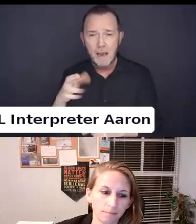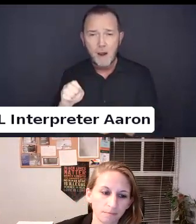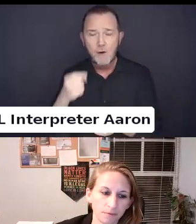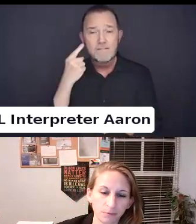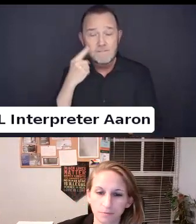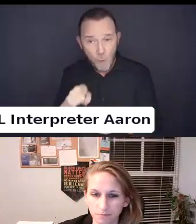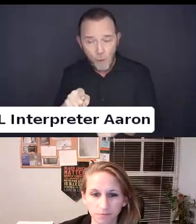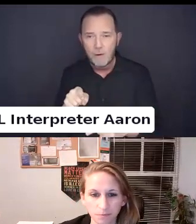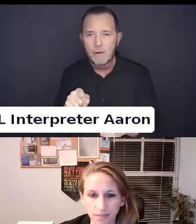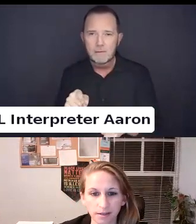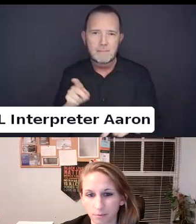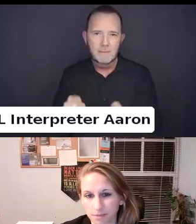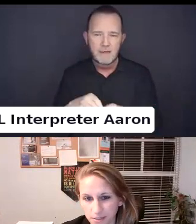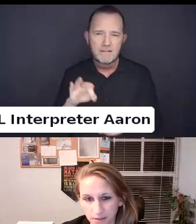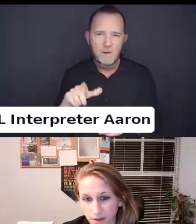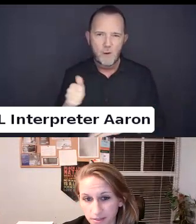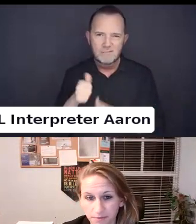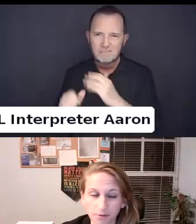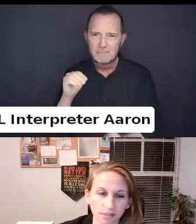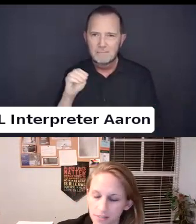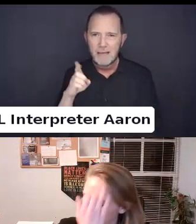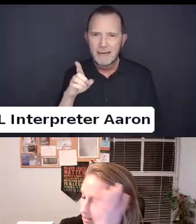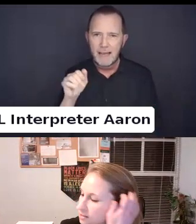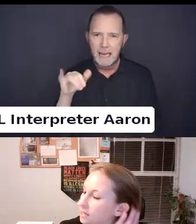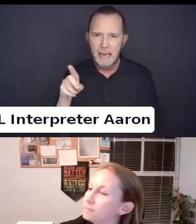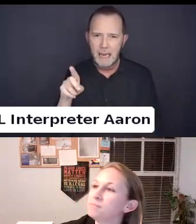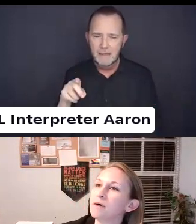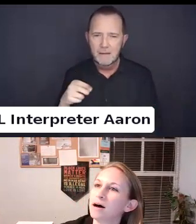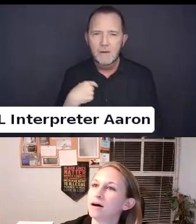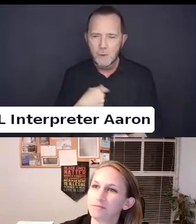We did the protection clause of the U.S. constitution.